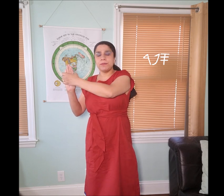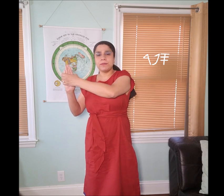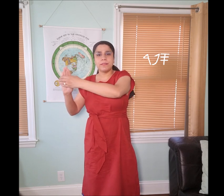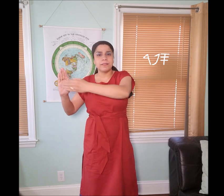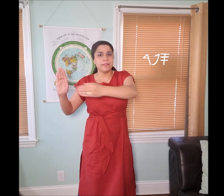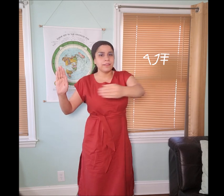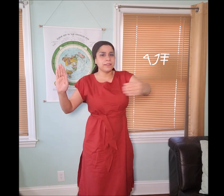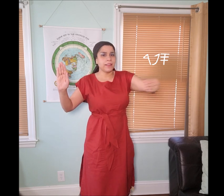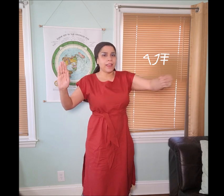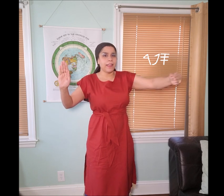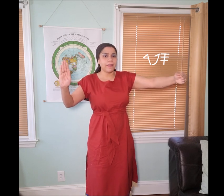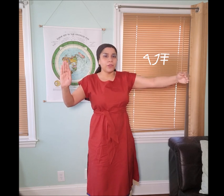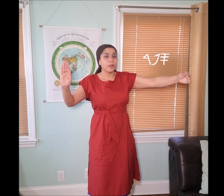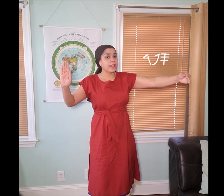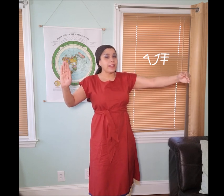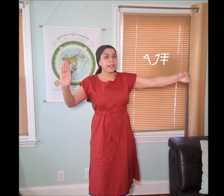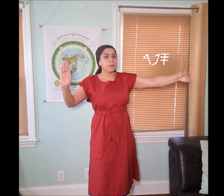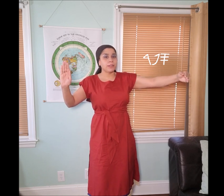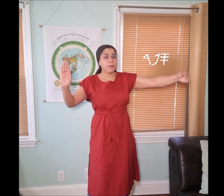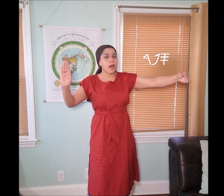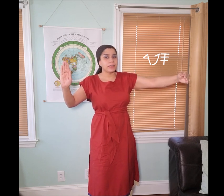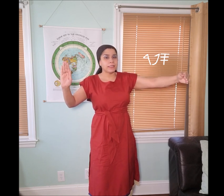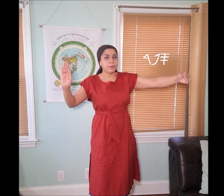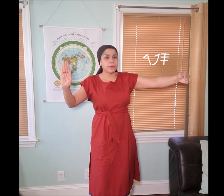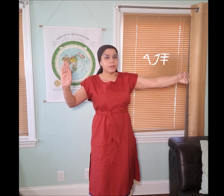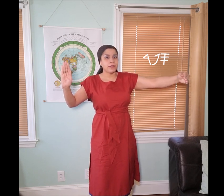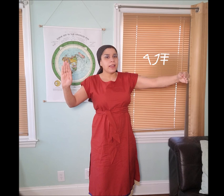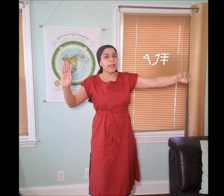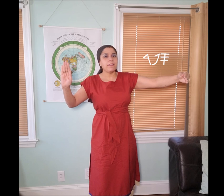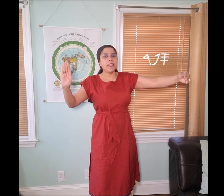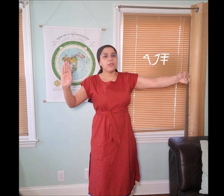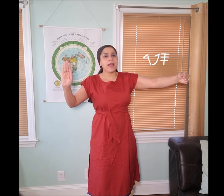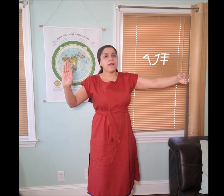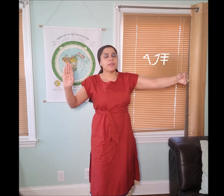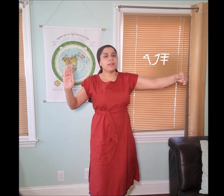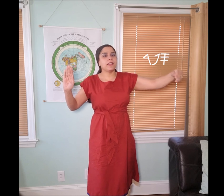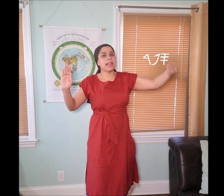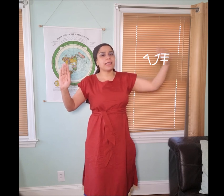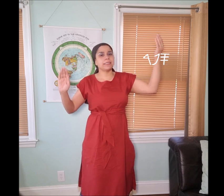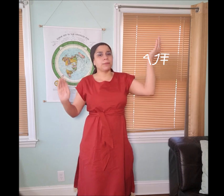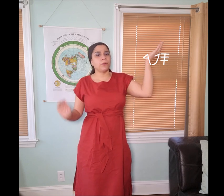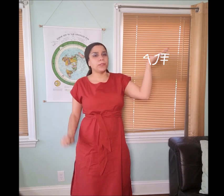symbol and then you connect it with the "𐤐 pah" symbol and then you have the last symbol